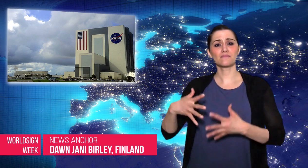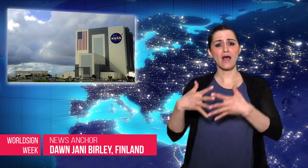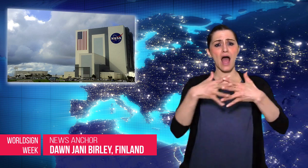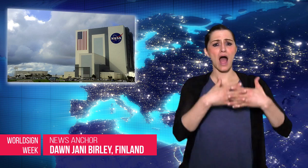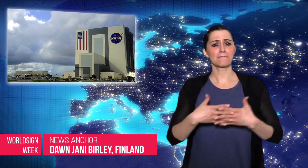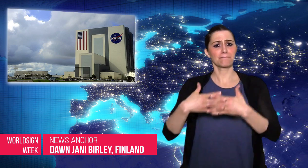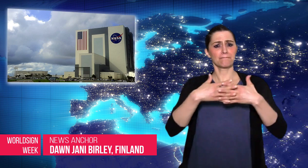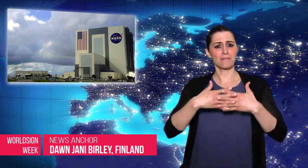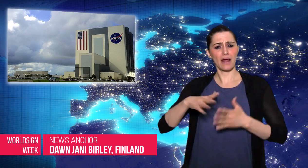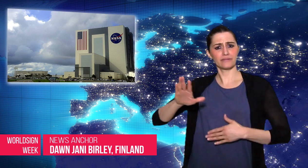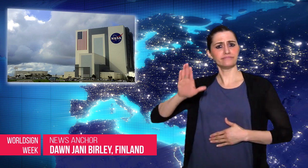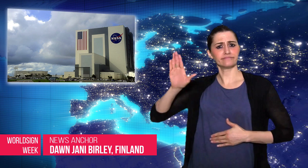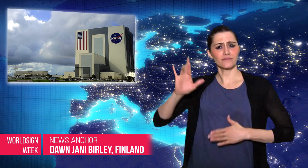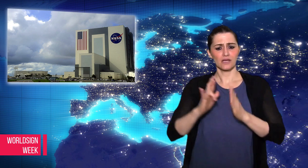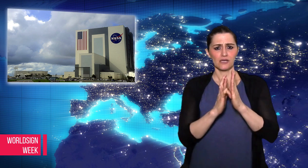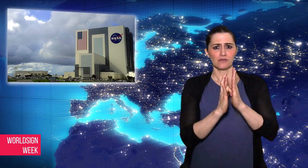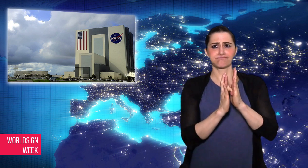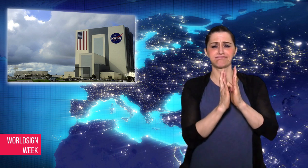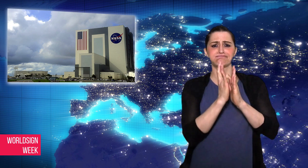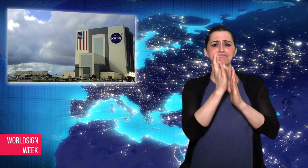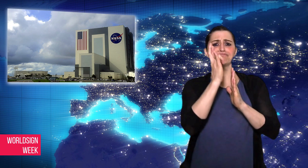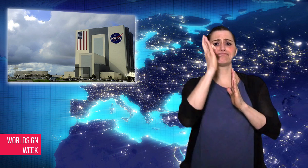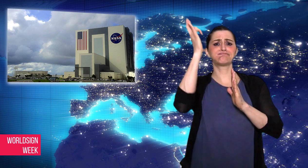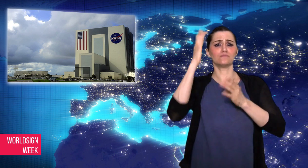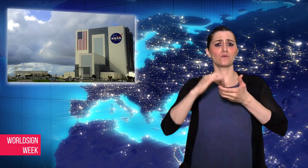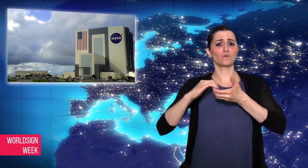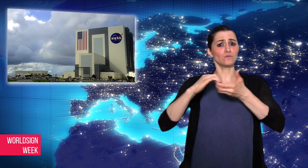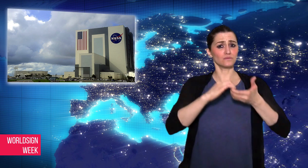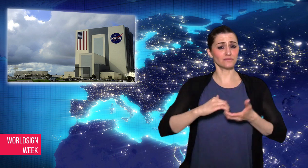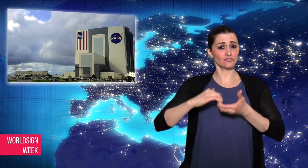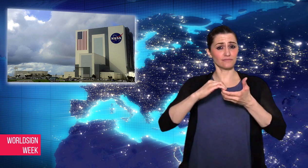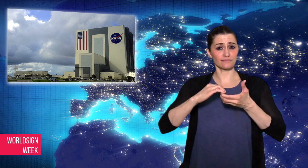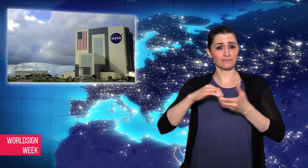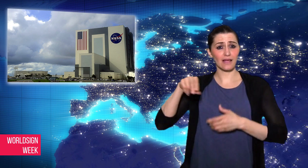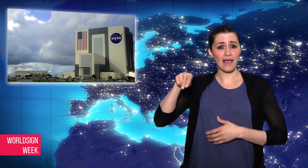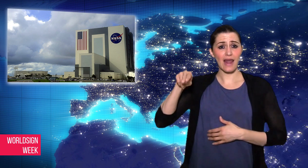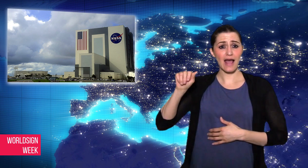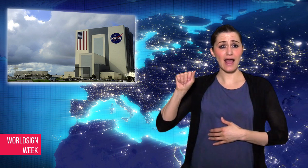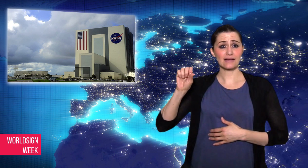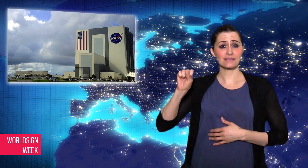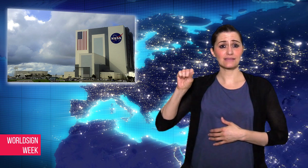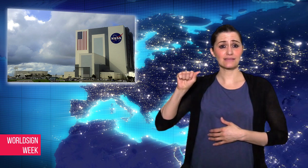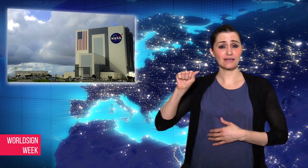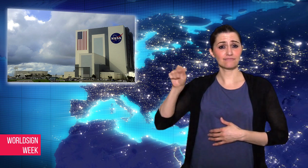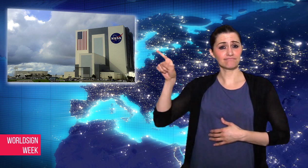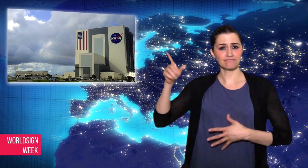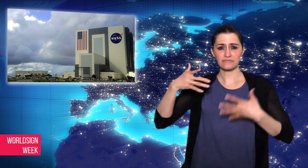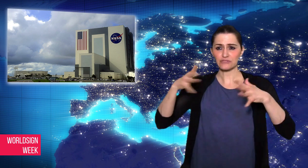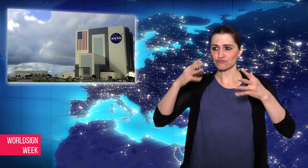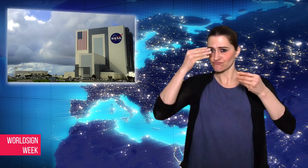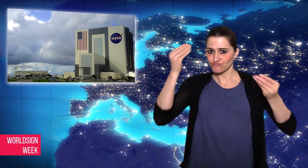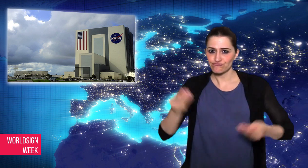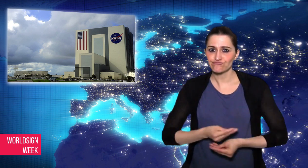Dawn: The US space agency, NASA